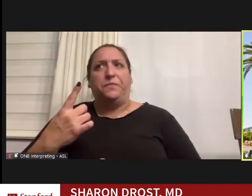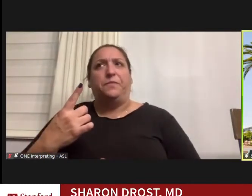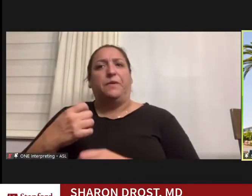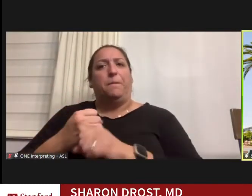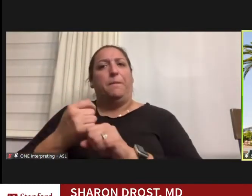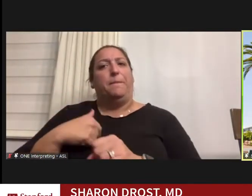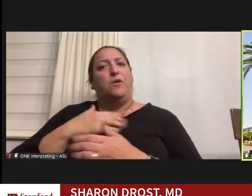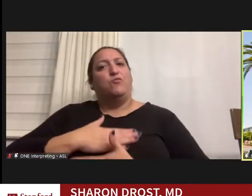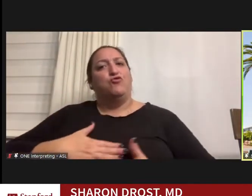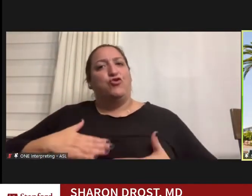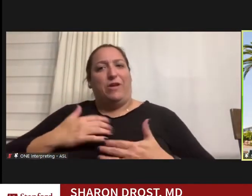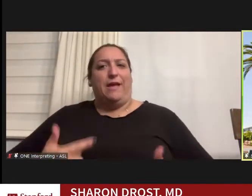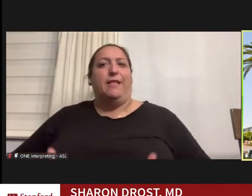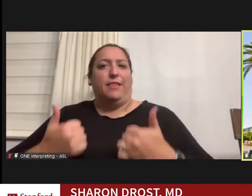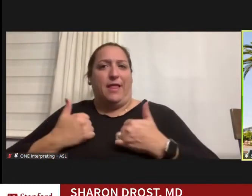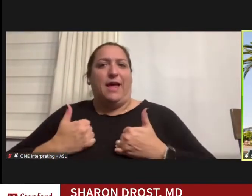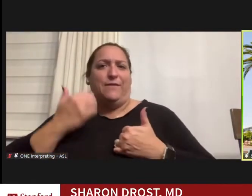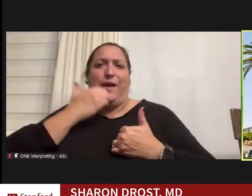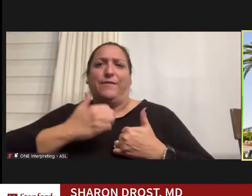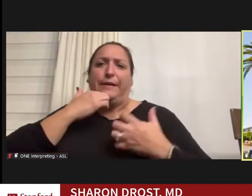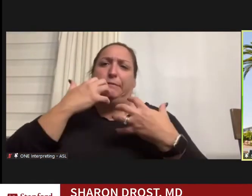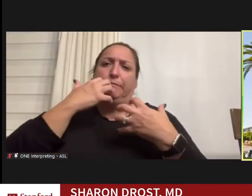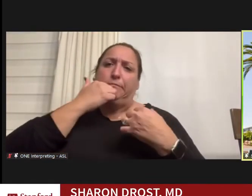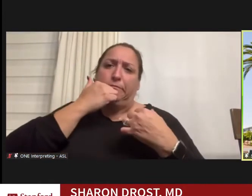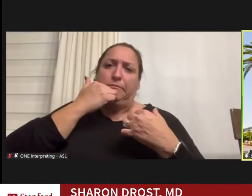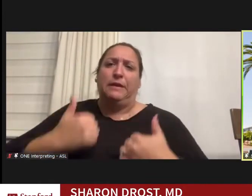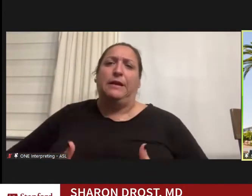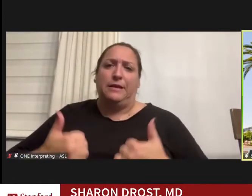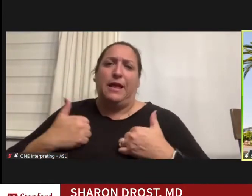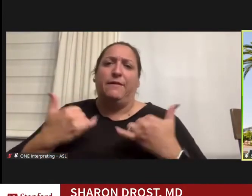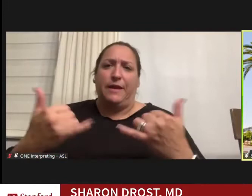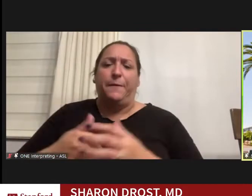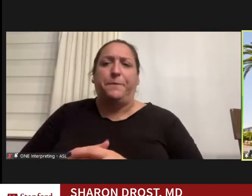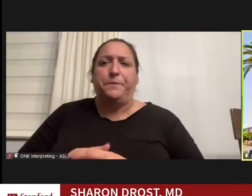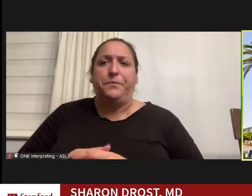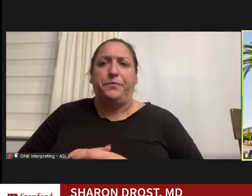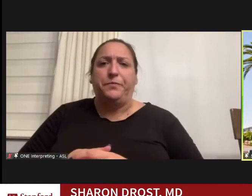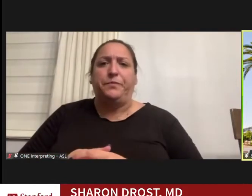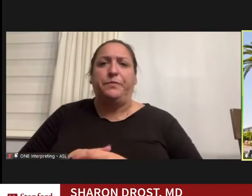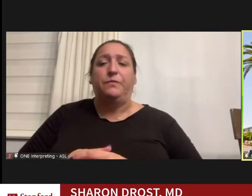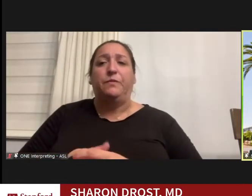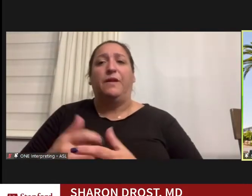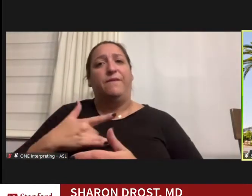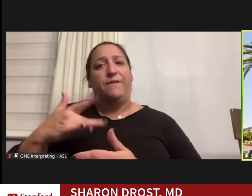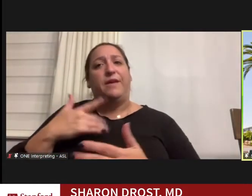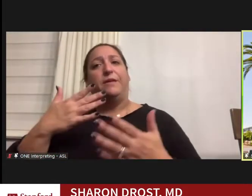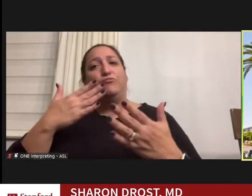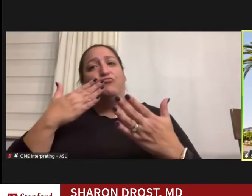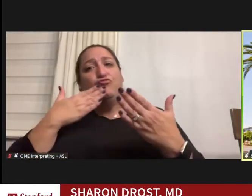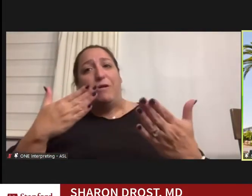life every single day. And I believe that making gratitude a habit is something